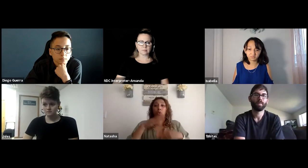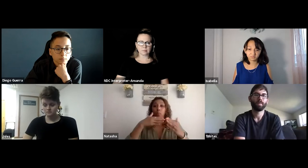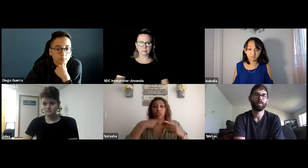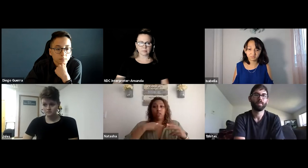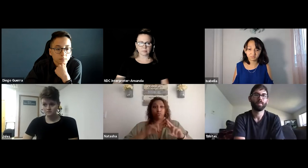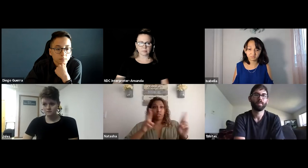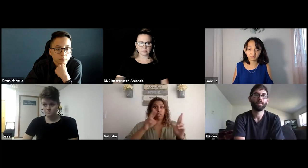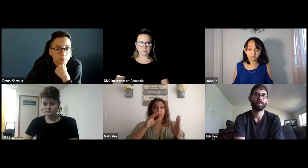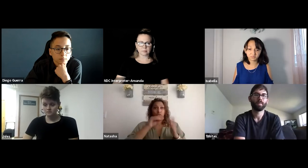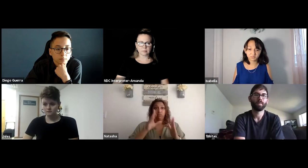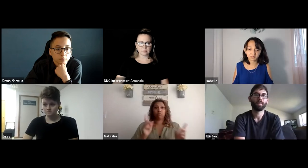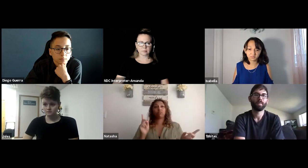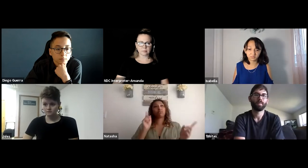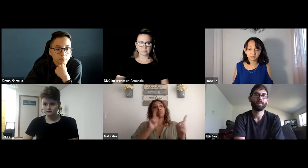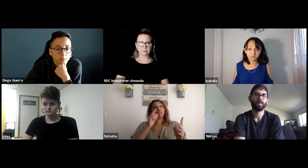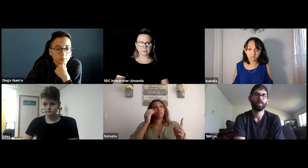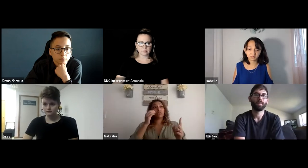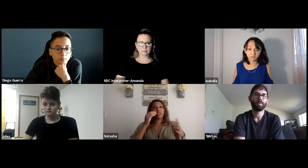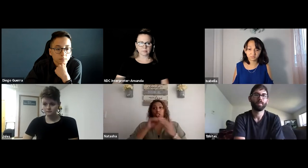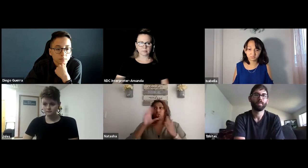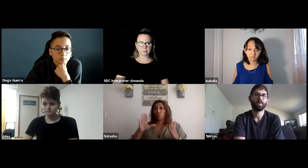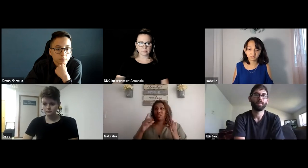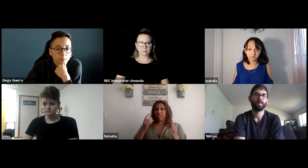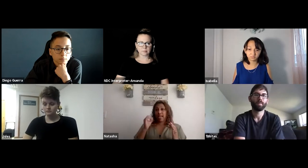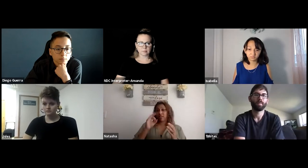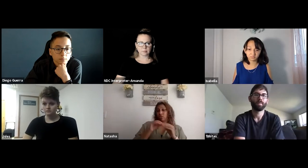So policy change is one way to get this done.